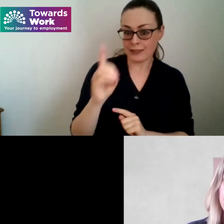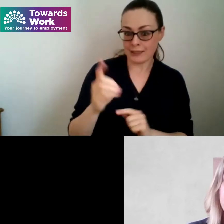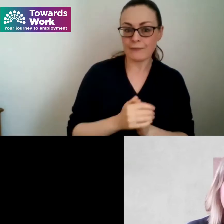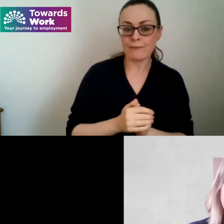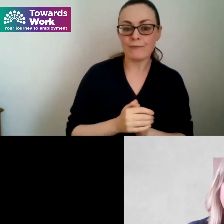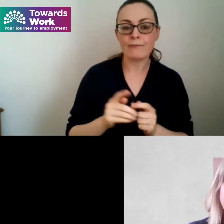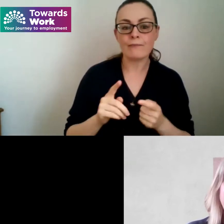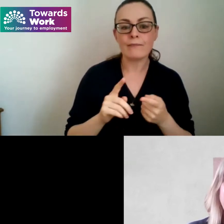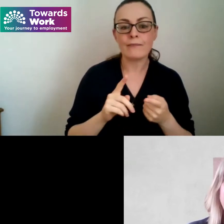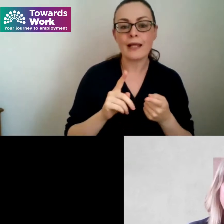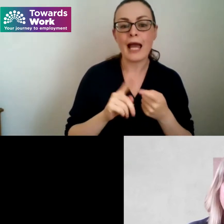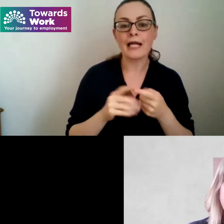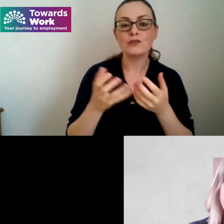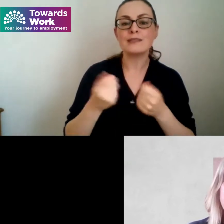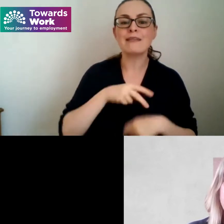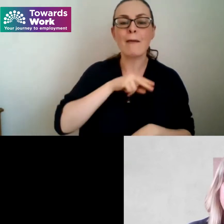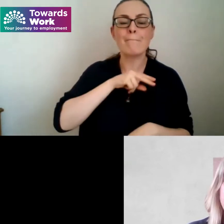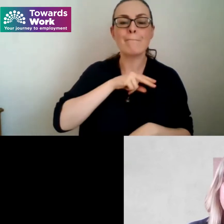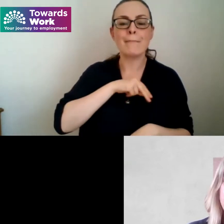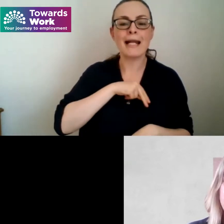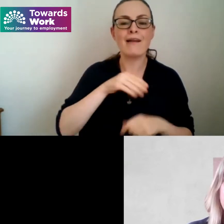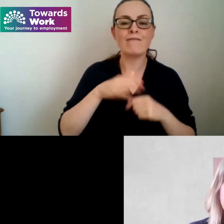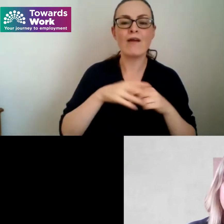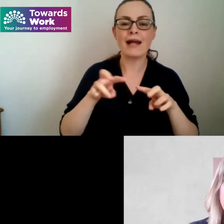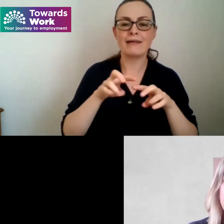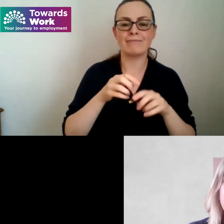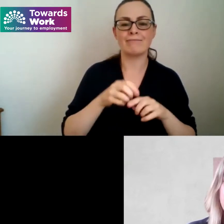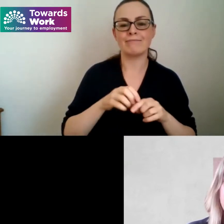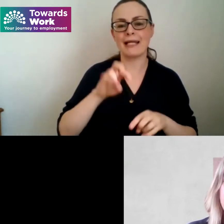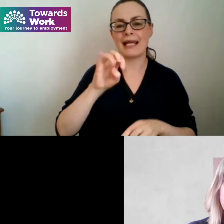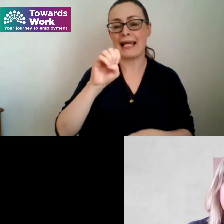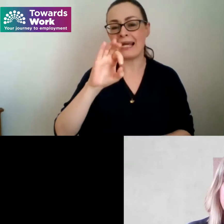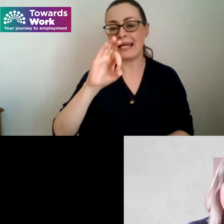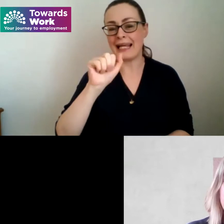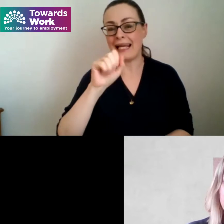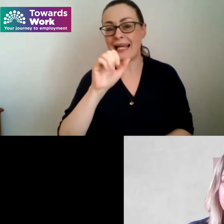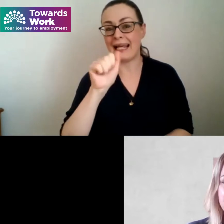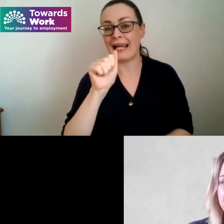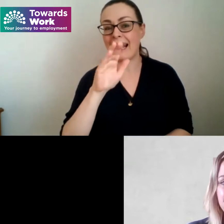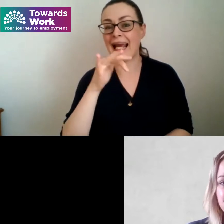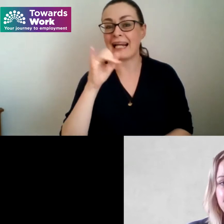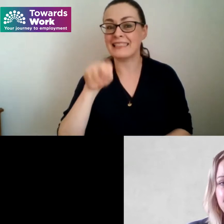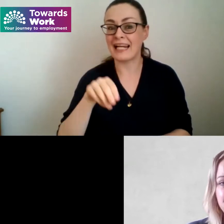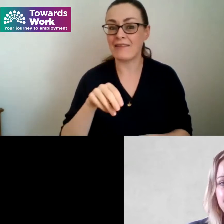Mary Kelly medal for egalitarian activism which is awarded to a student who has an outstanding record